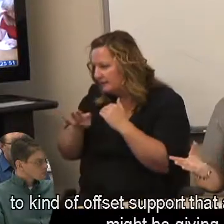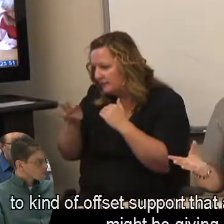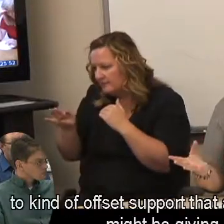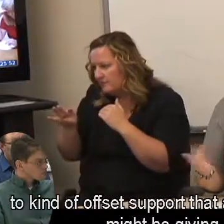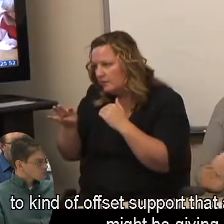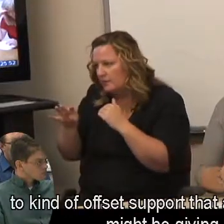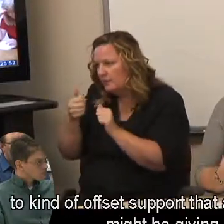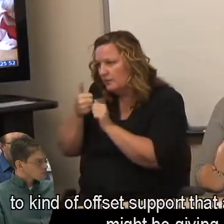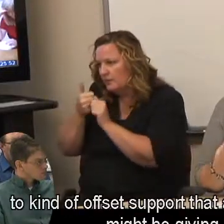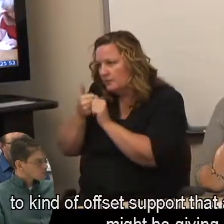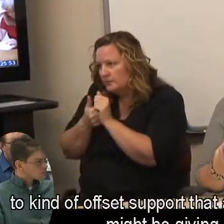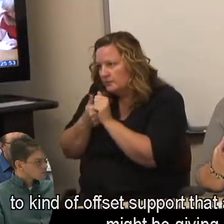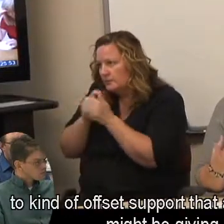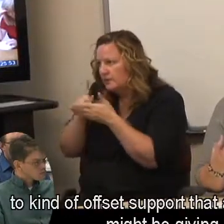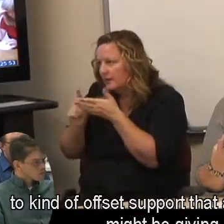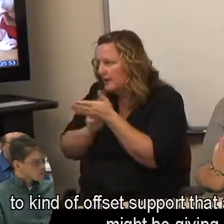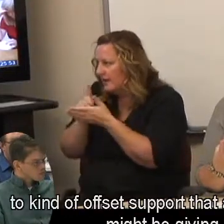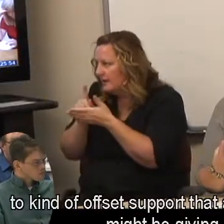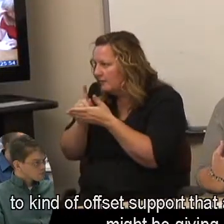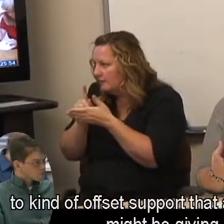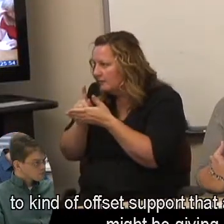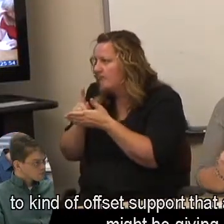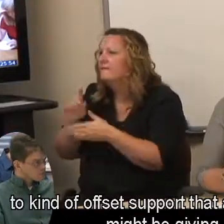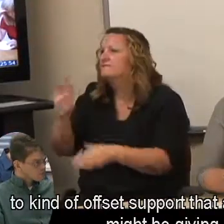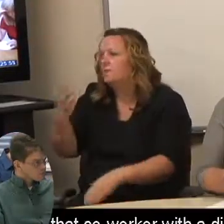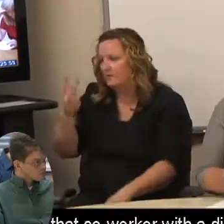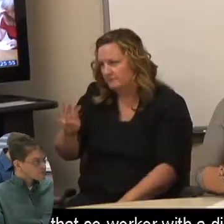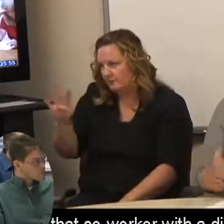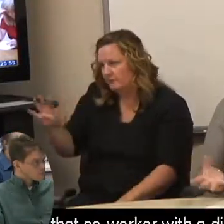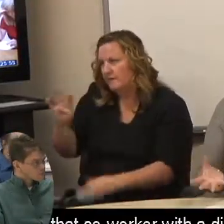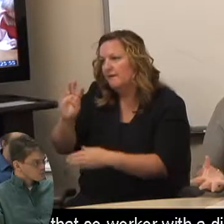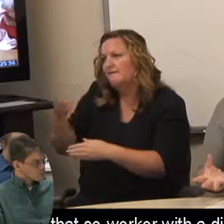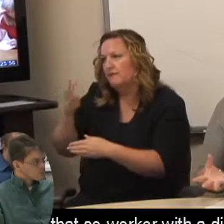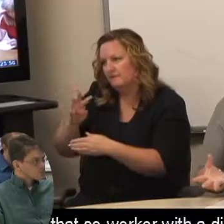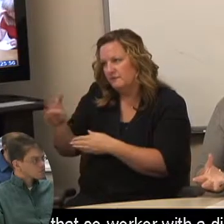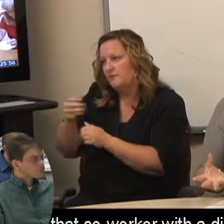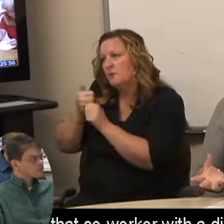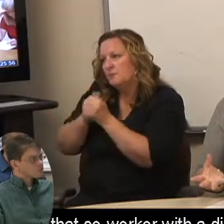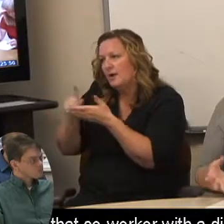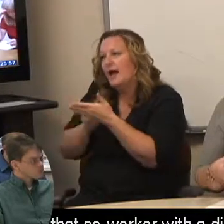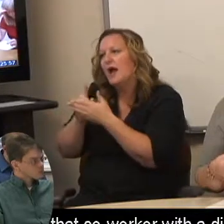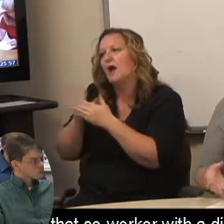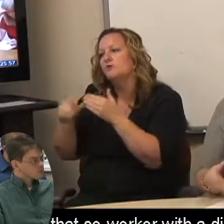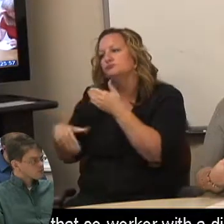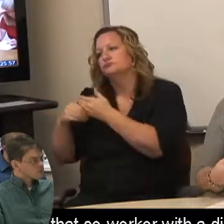to kind of offset support that an employee might be giving that co-worker with a disability.